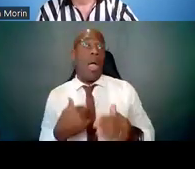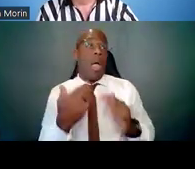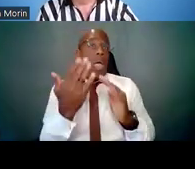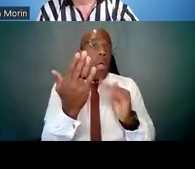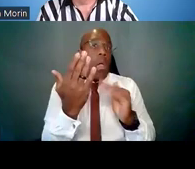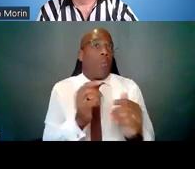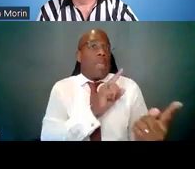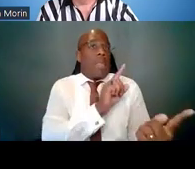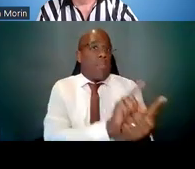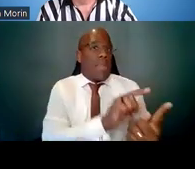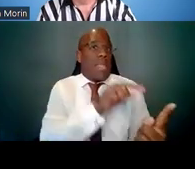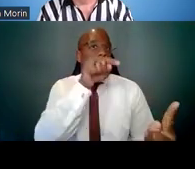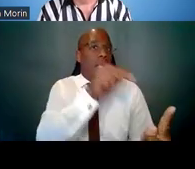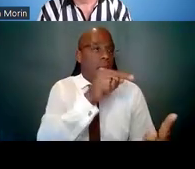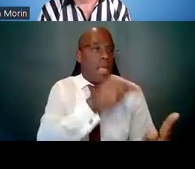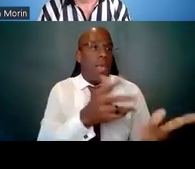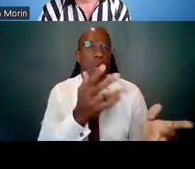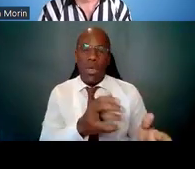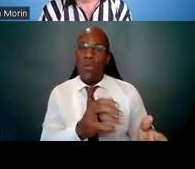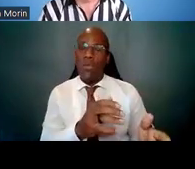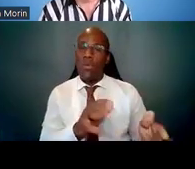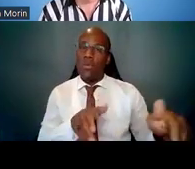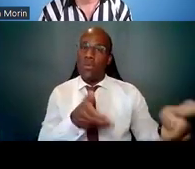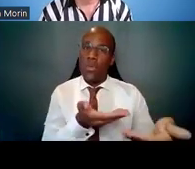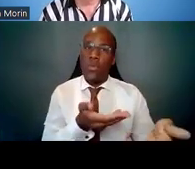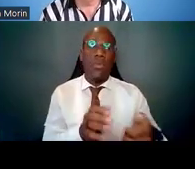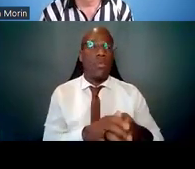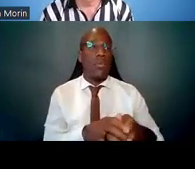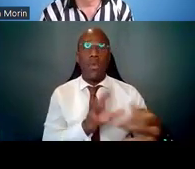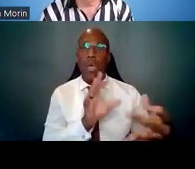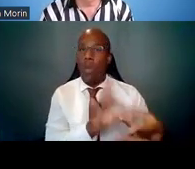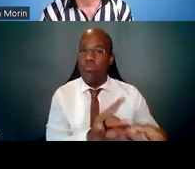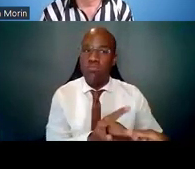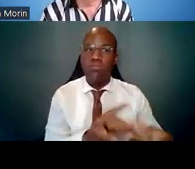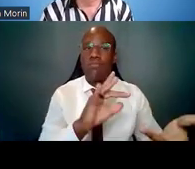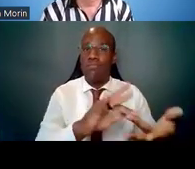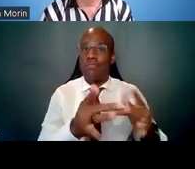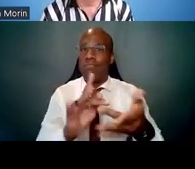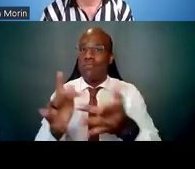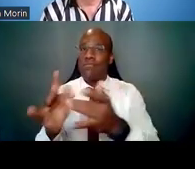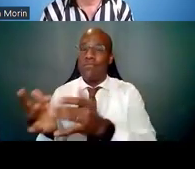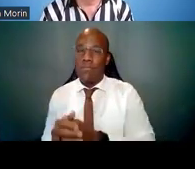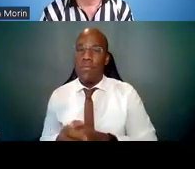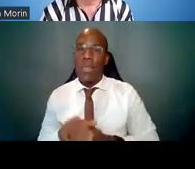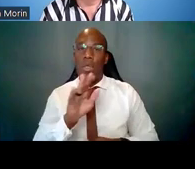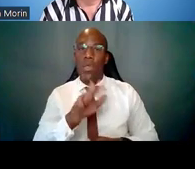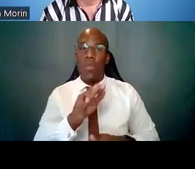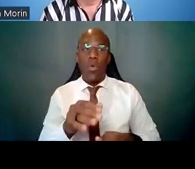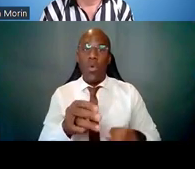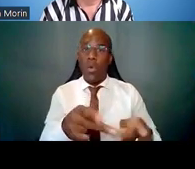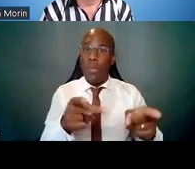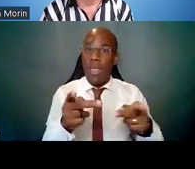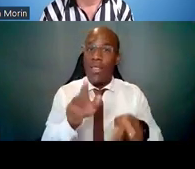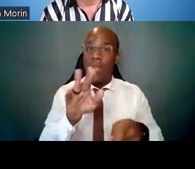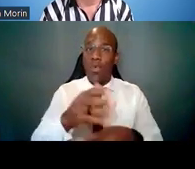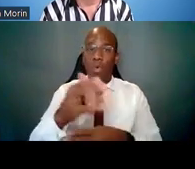your pitch and places matters. What people? Well, these are individuals in your field